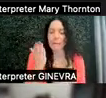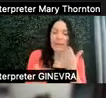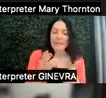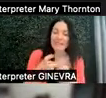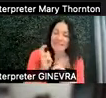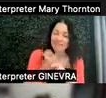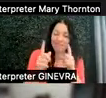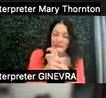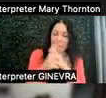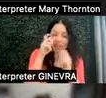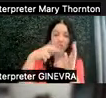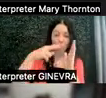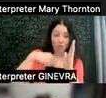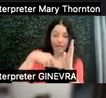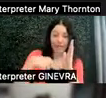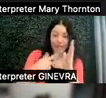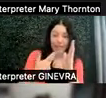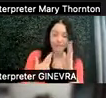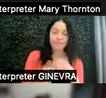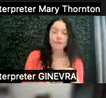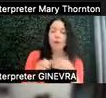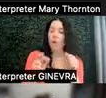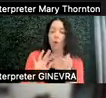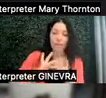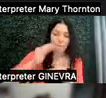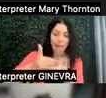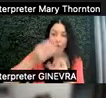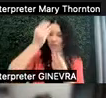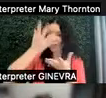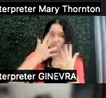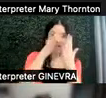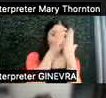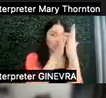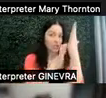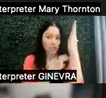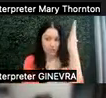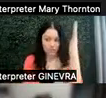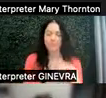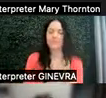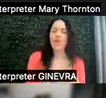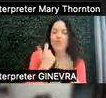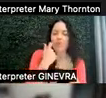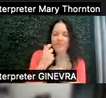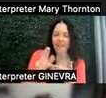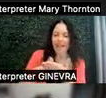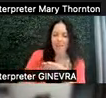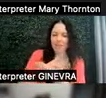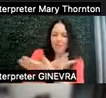Maybe it's difficult because of the amount of information. I was recently enrolled in a graduate level class,